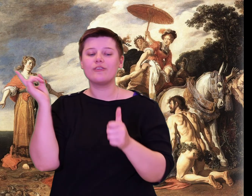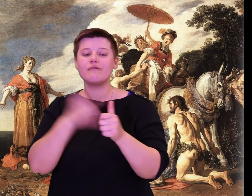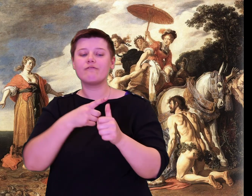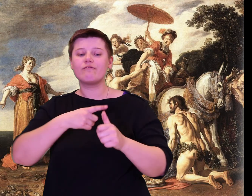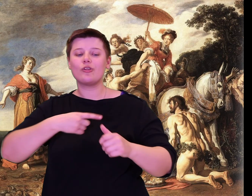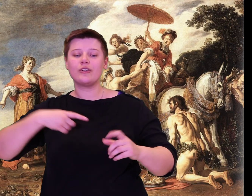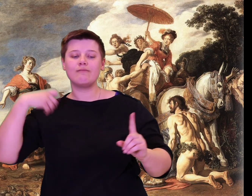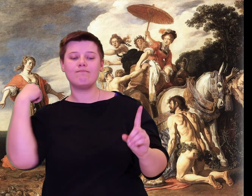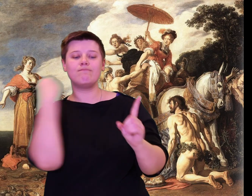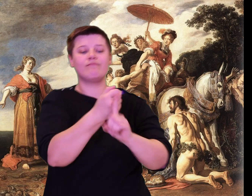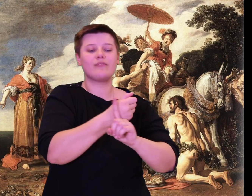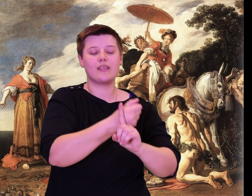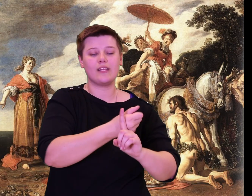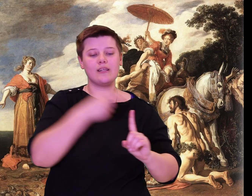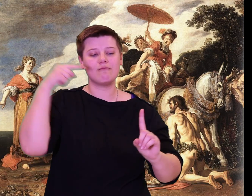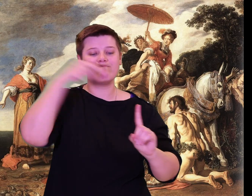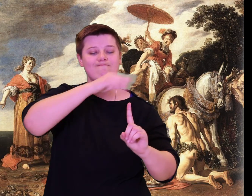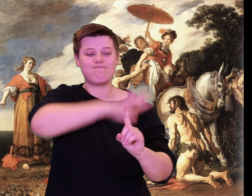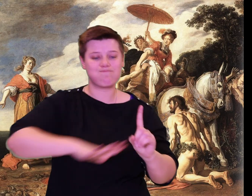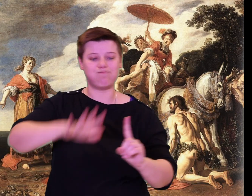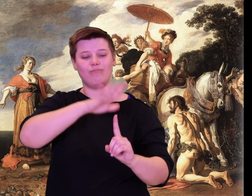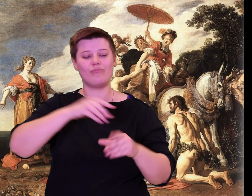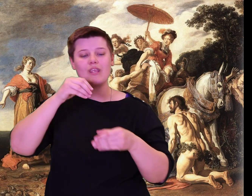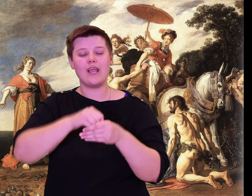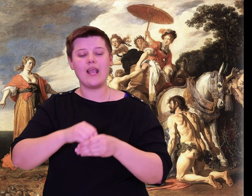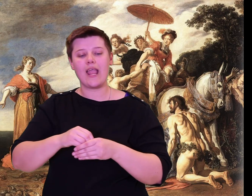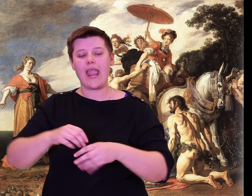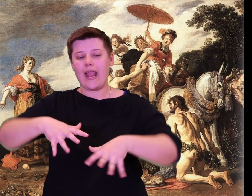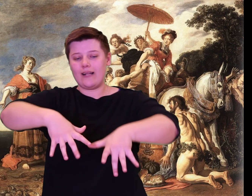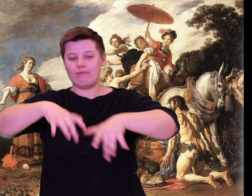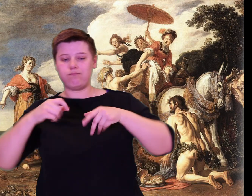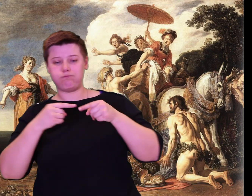A man who challenges those who have welcomed him in a strange land is